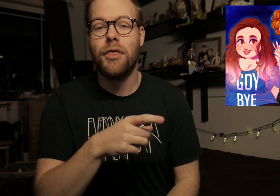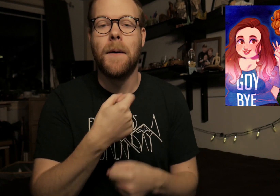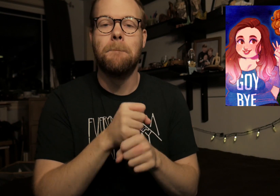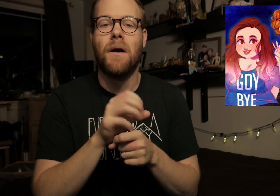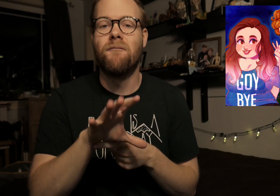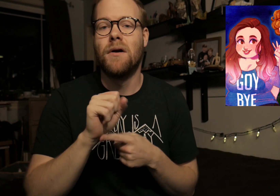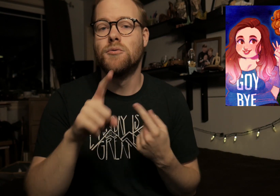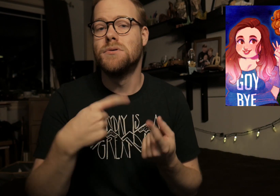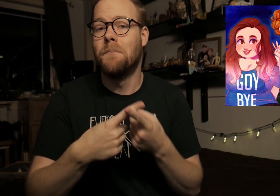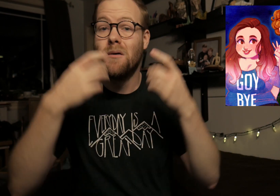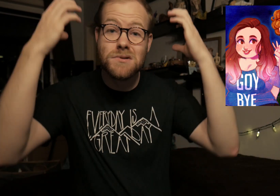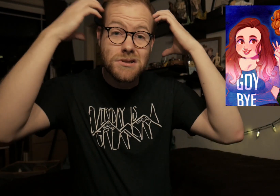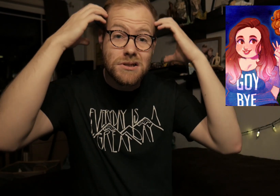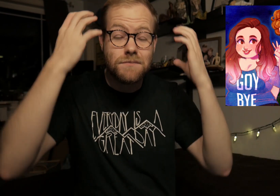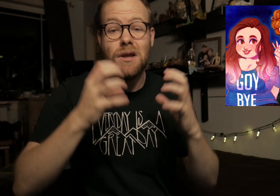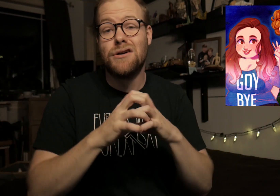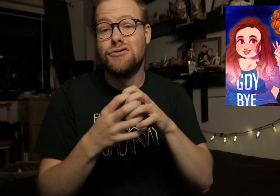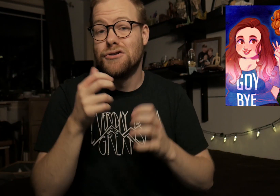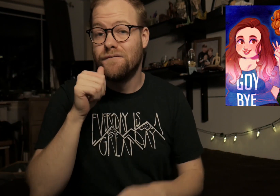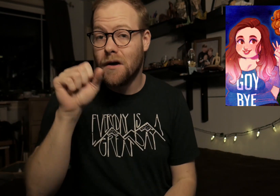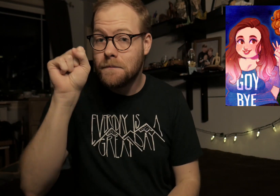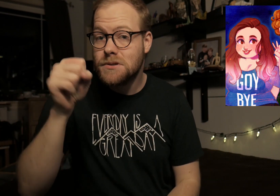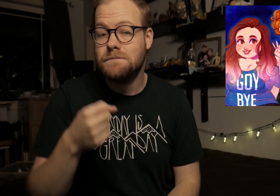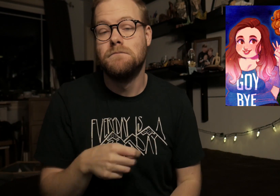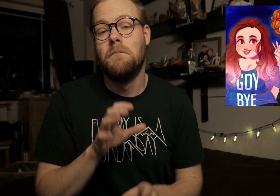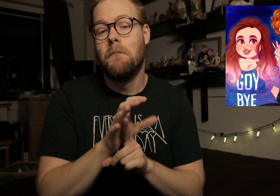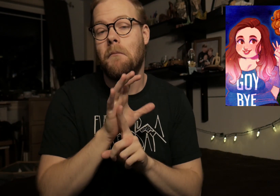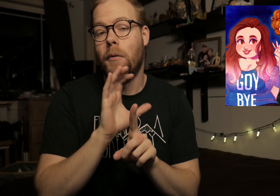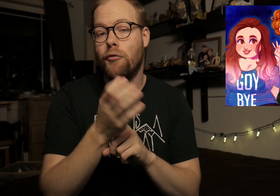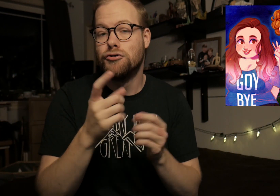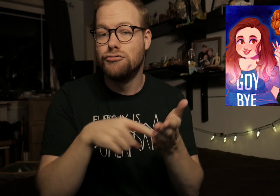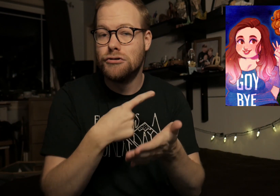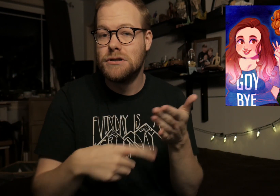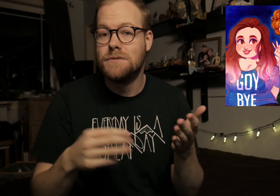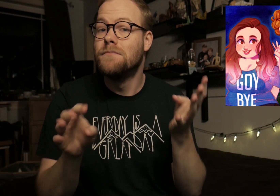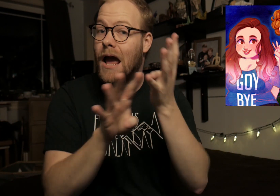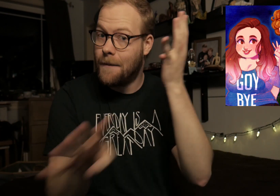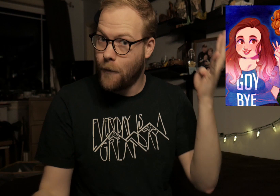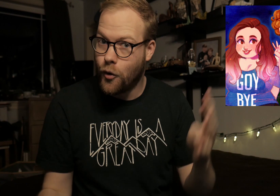They make videos about Disney, intersectional feminism, pop culture critiques, and more!